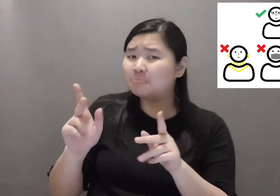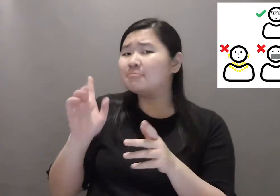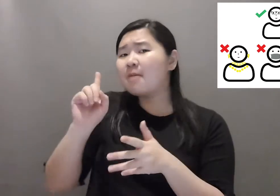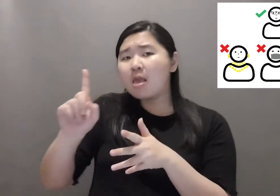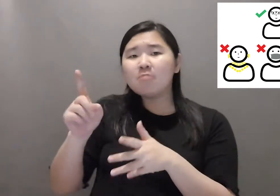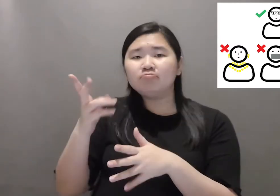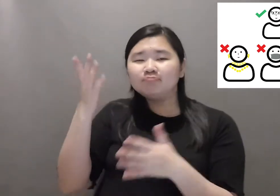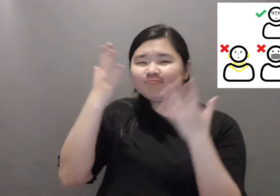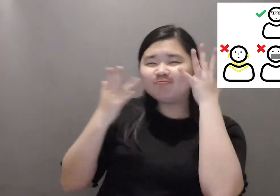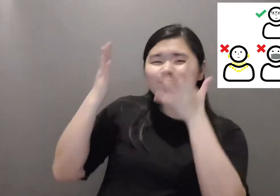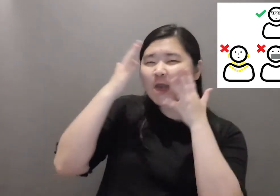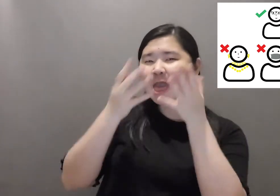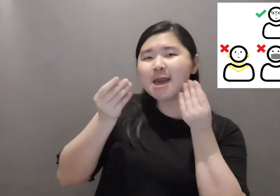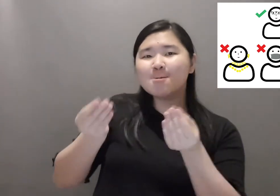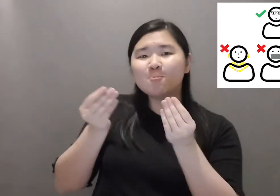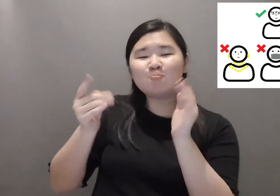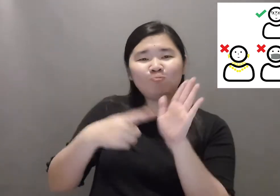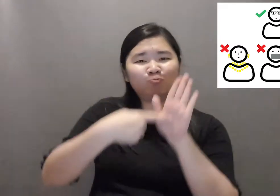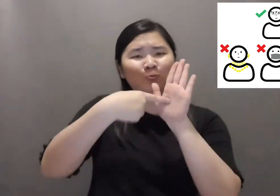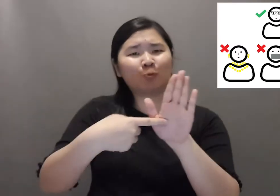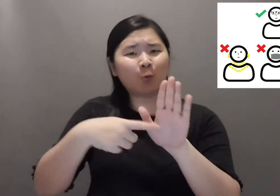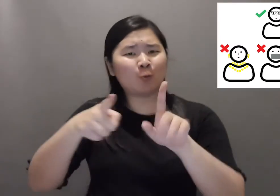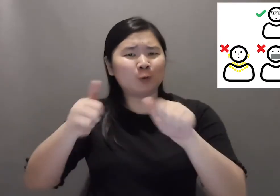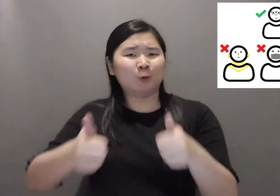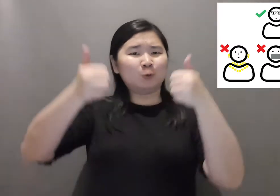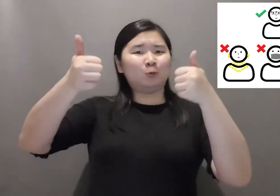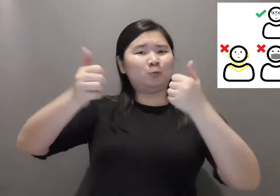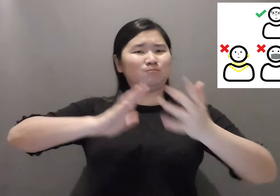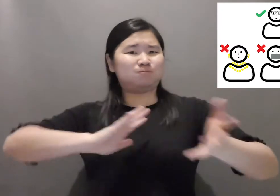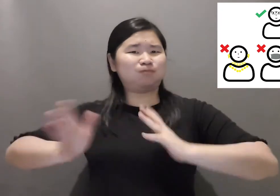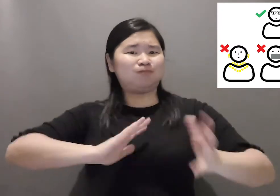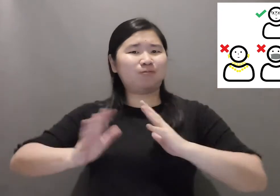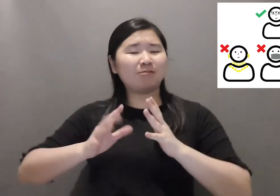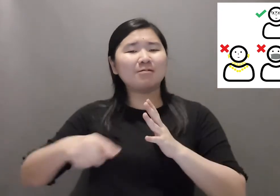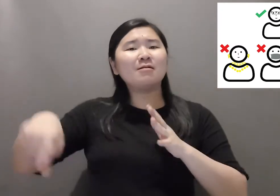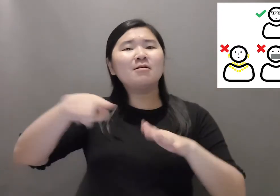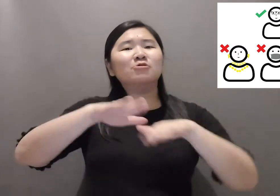It is fine as long as it does not affect the delivery of sign language, including its facial expressions.